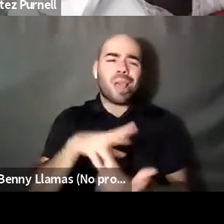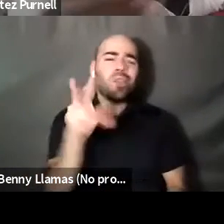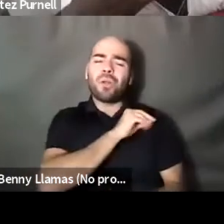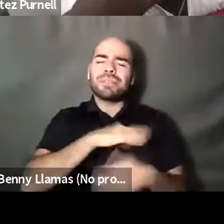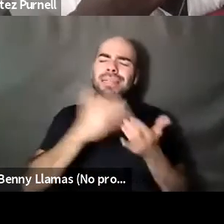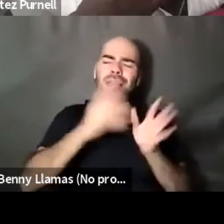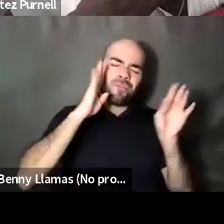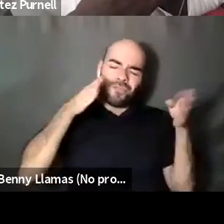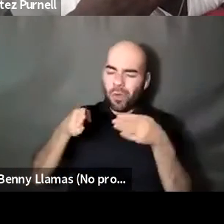Kokumo: Lock the rake.